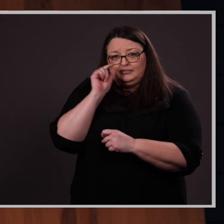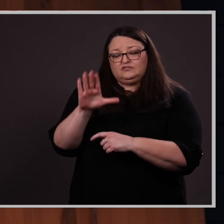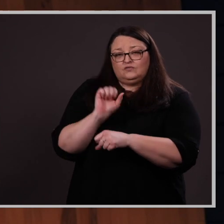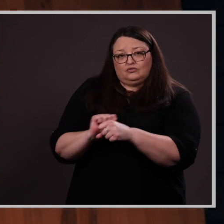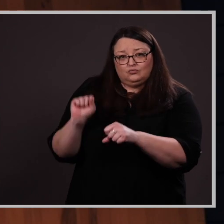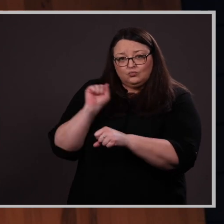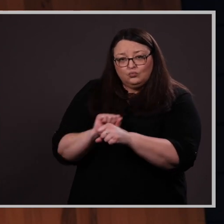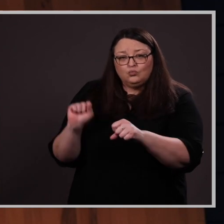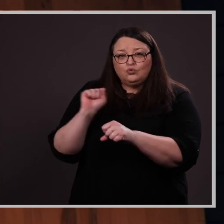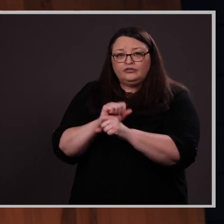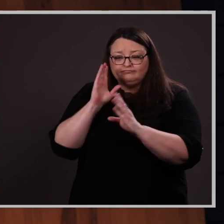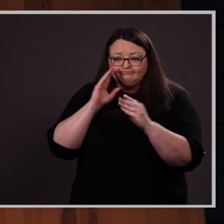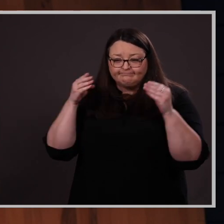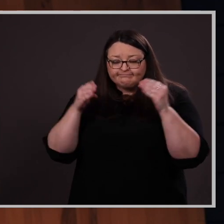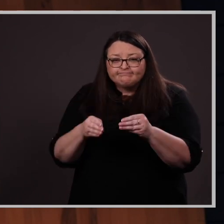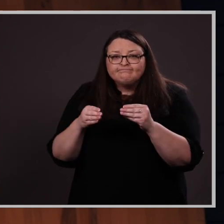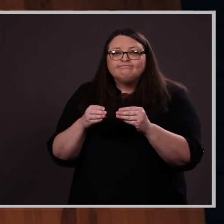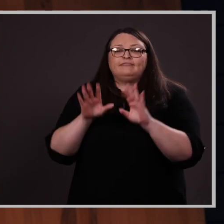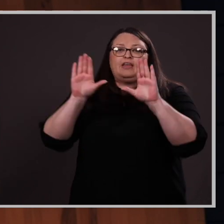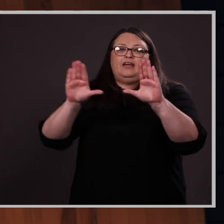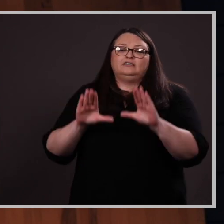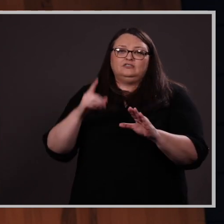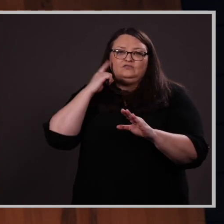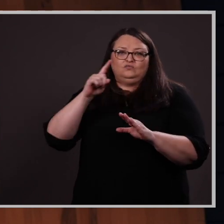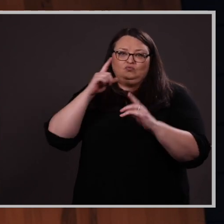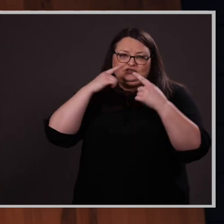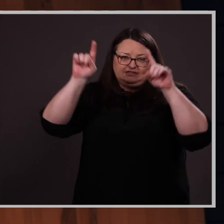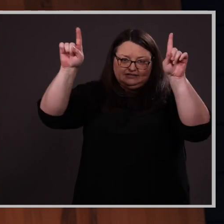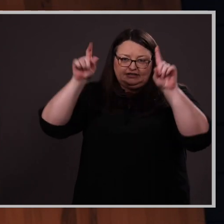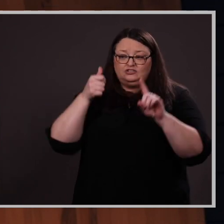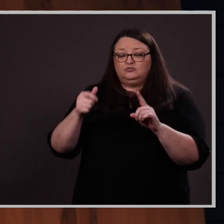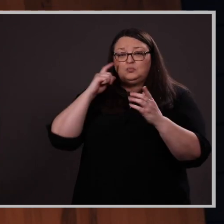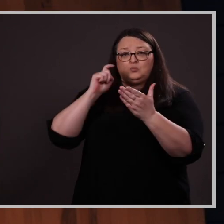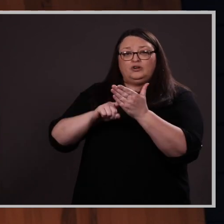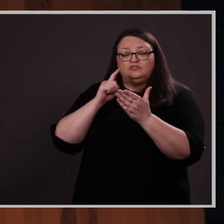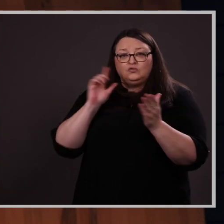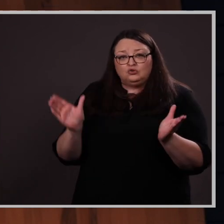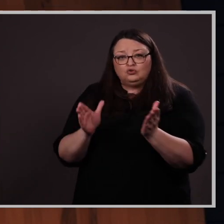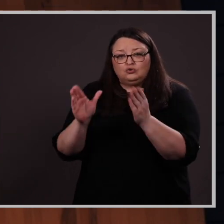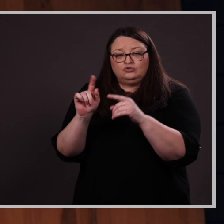dedication and excellence to succeed. She has been recognized for encouraging and training